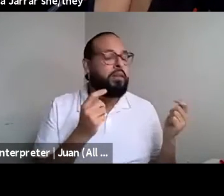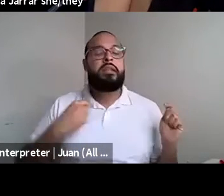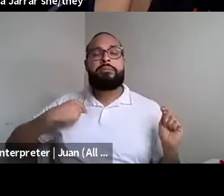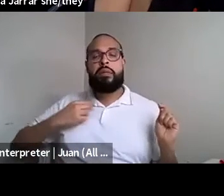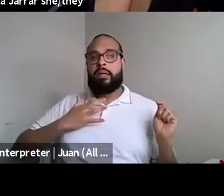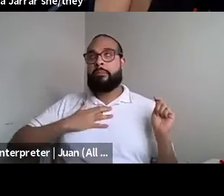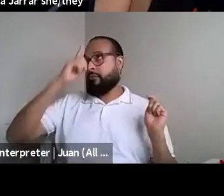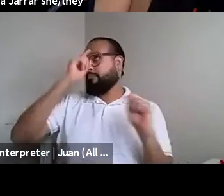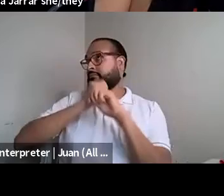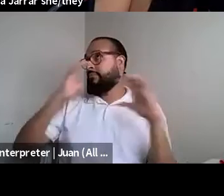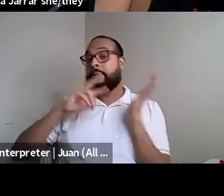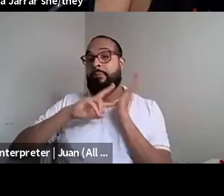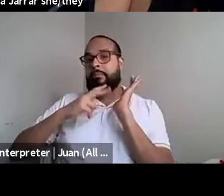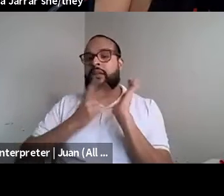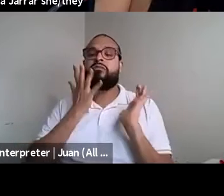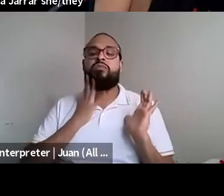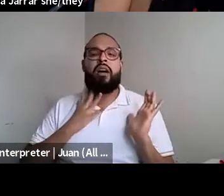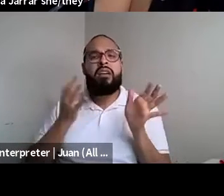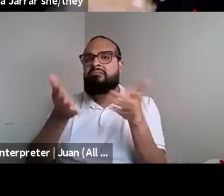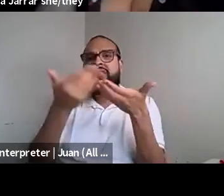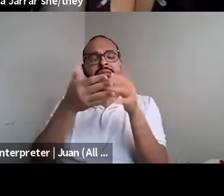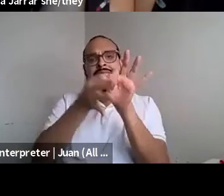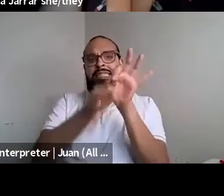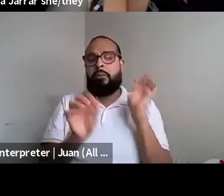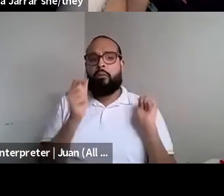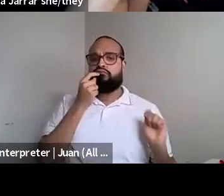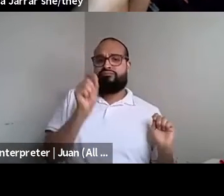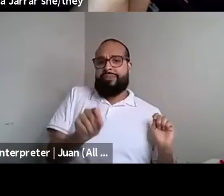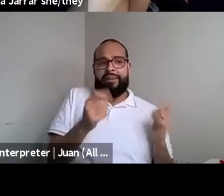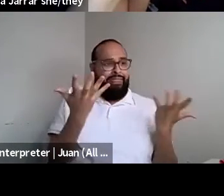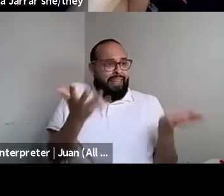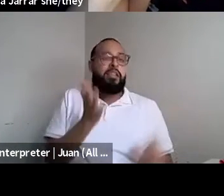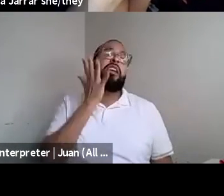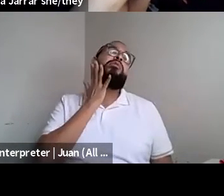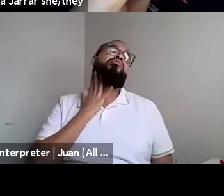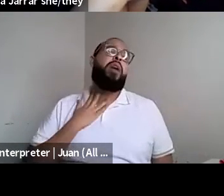Nahshon Anderson: It, it's as simple as that erotic like what, what more could you you know think erotic is